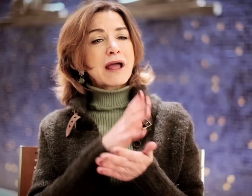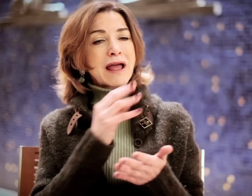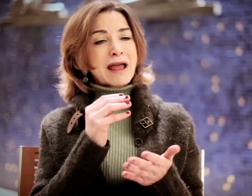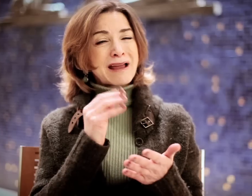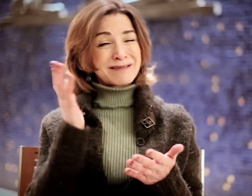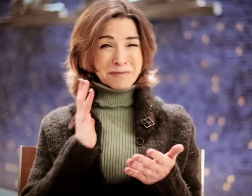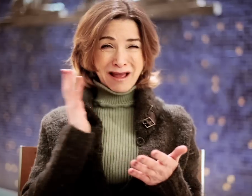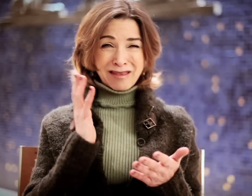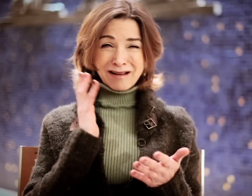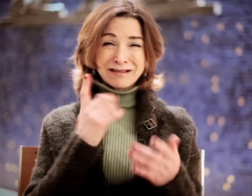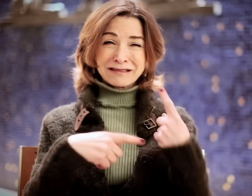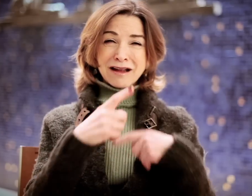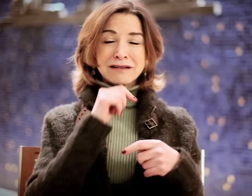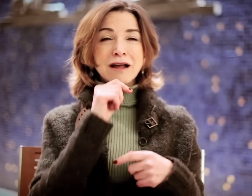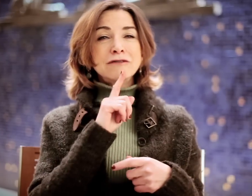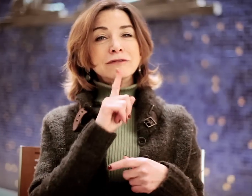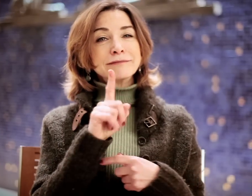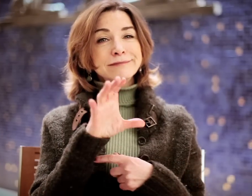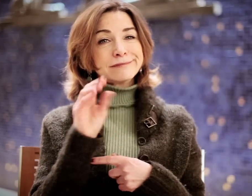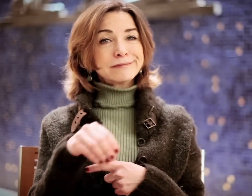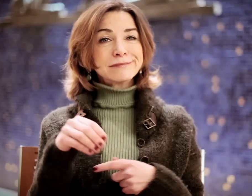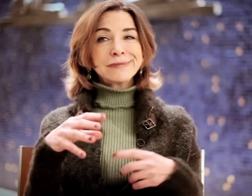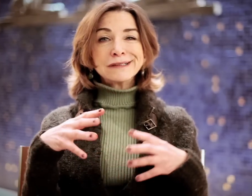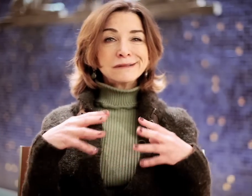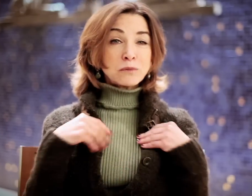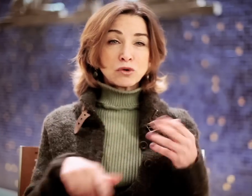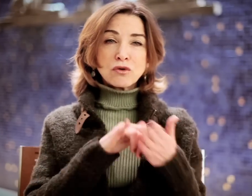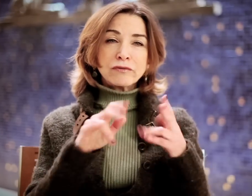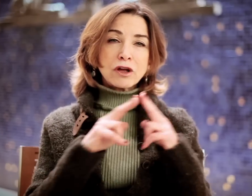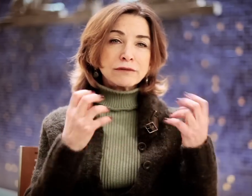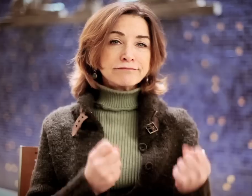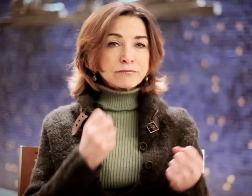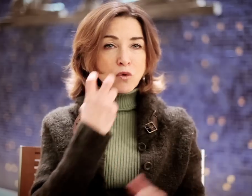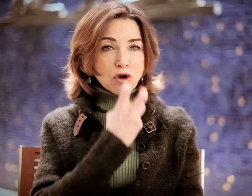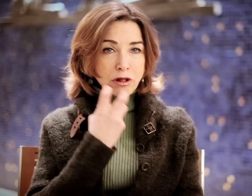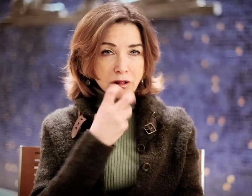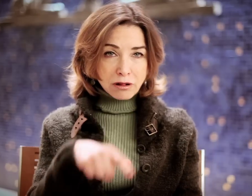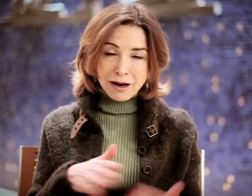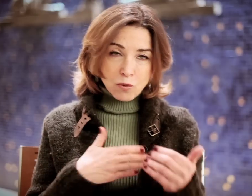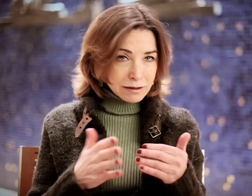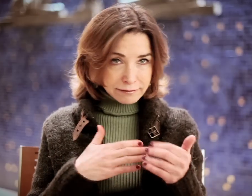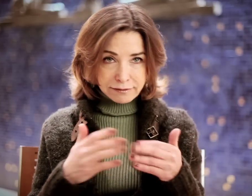Back then, sign language wasn't fully accepted. New York was strongly oralism-based to begin with.